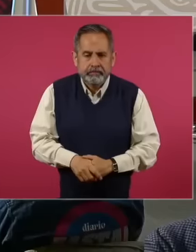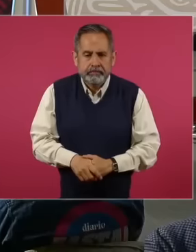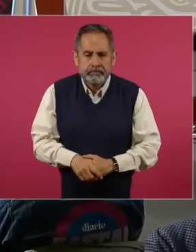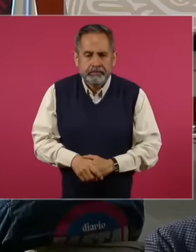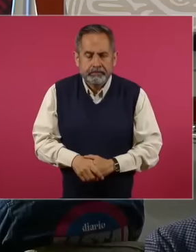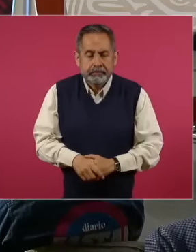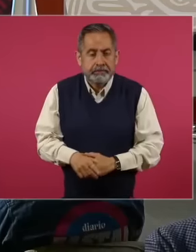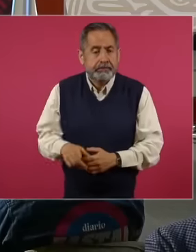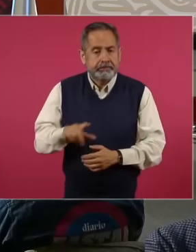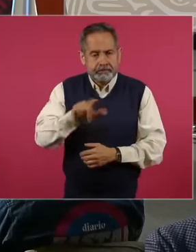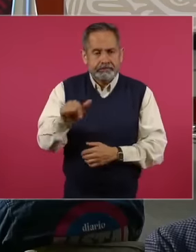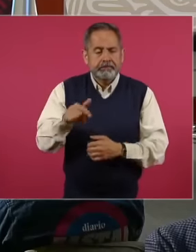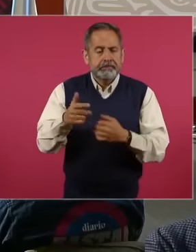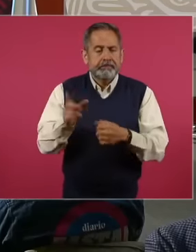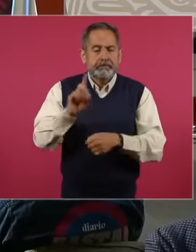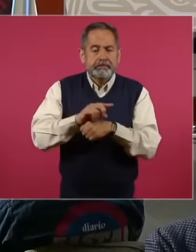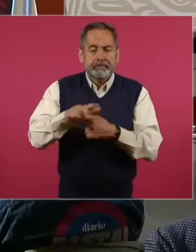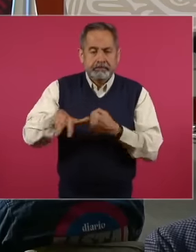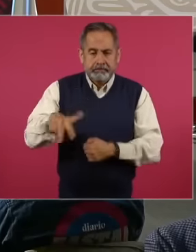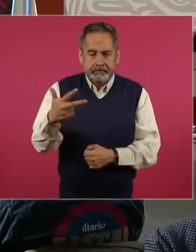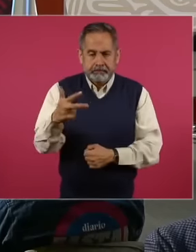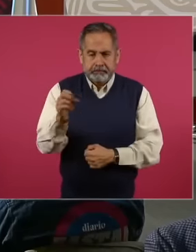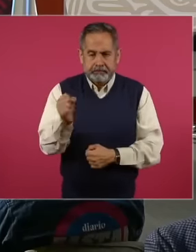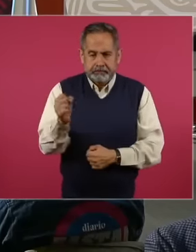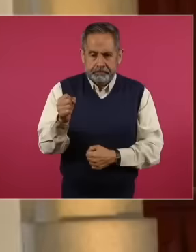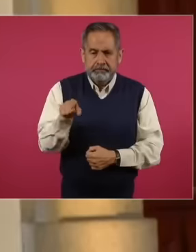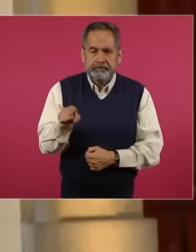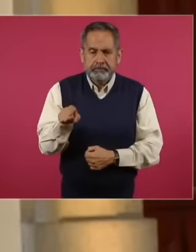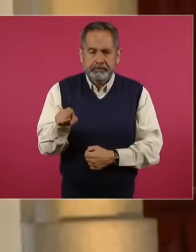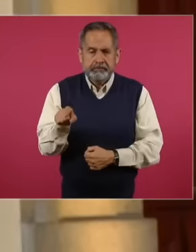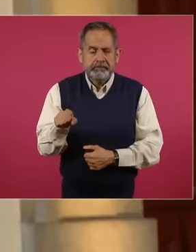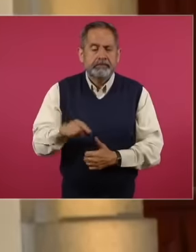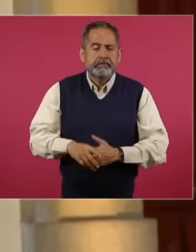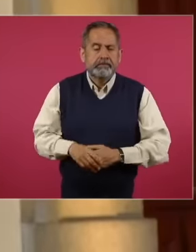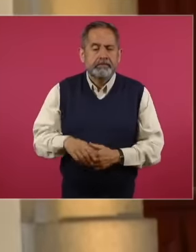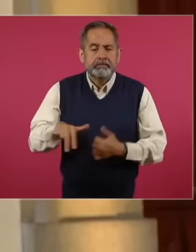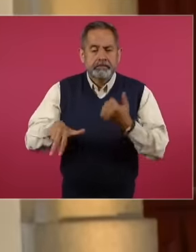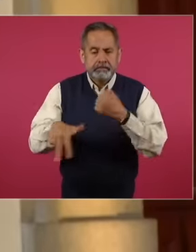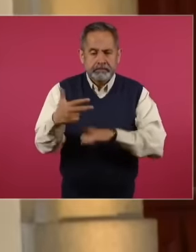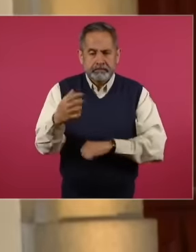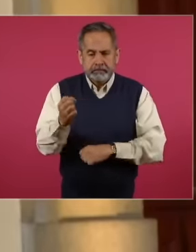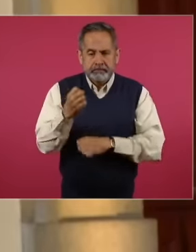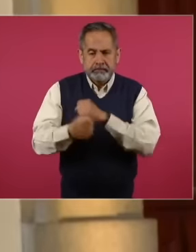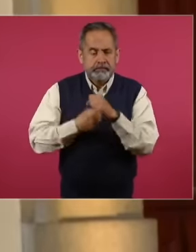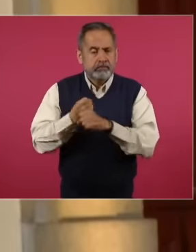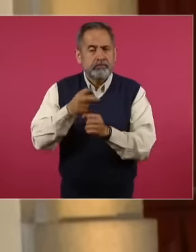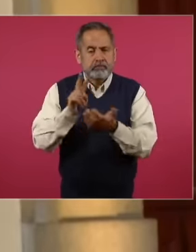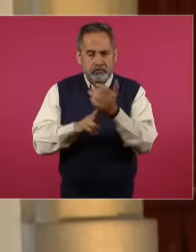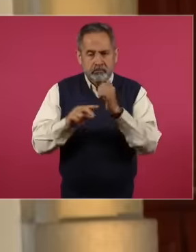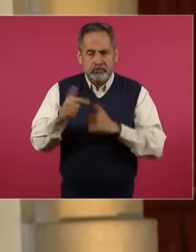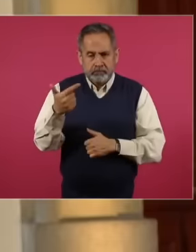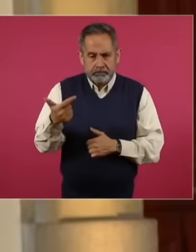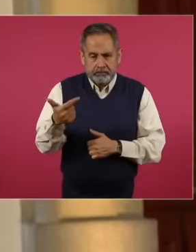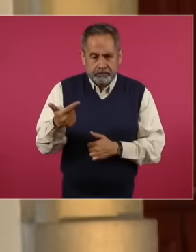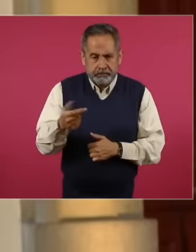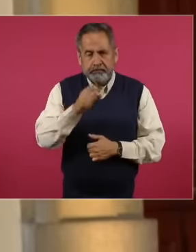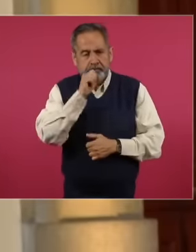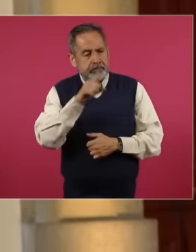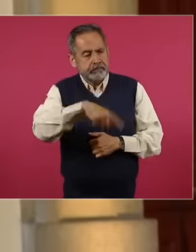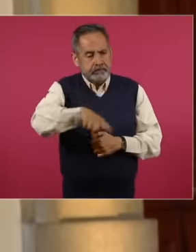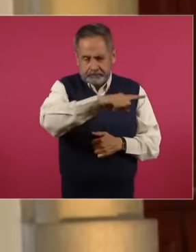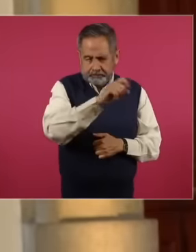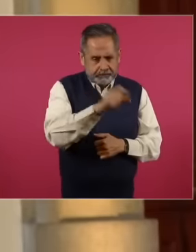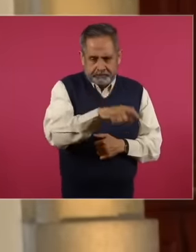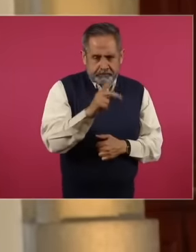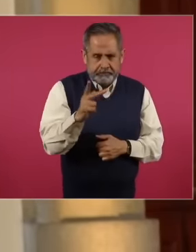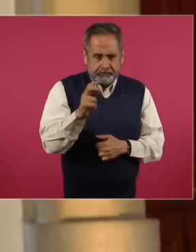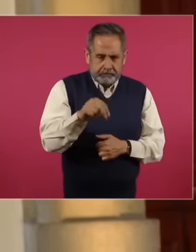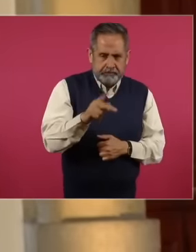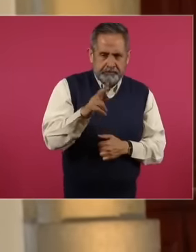September 13, 2007 the same legislators approved a fiscal package that included the